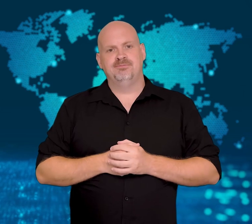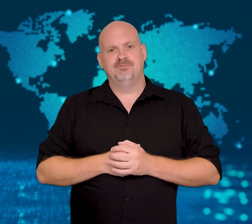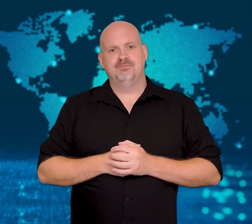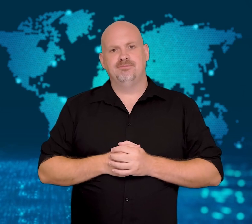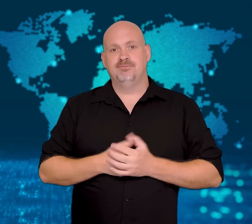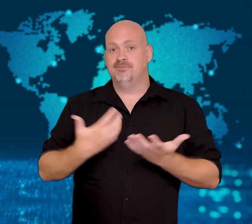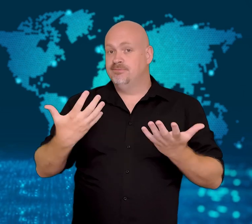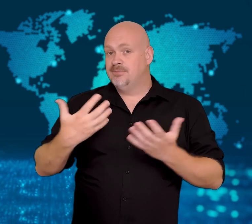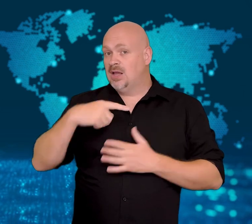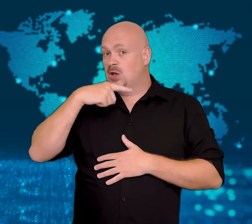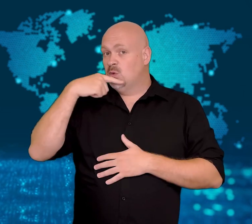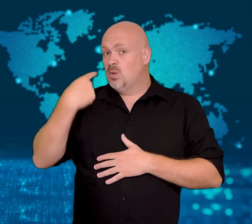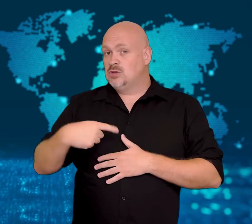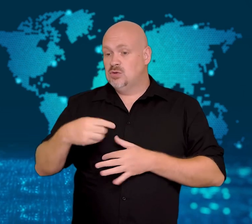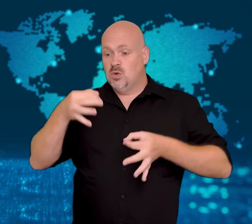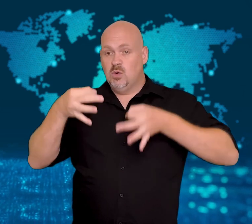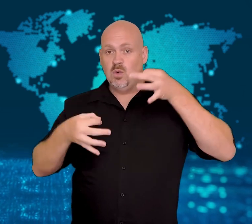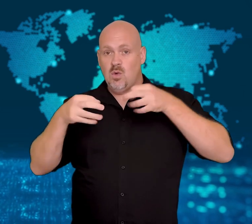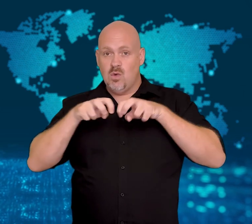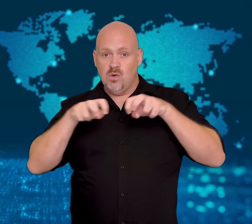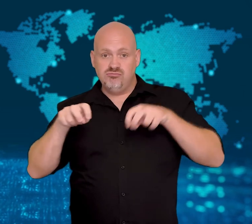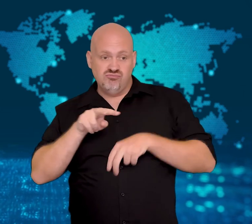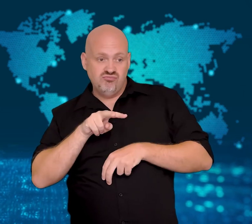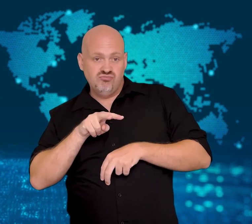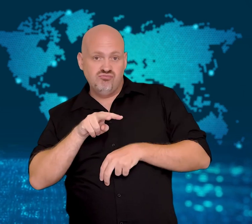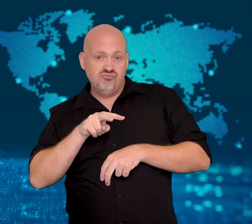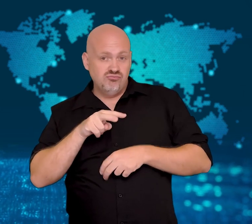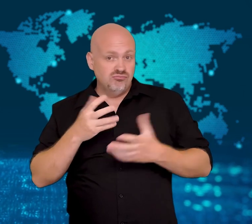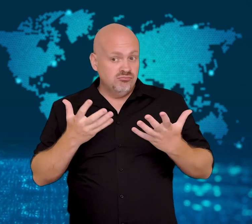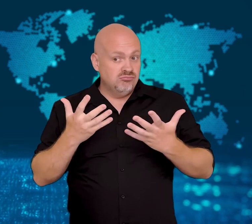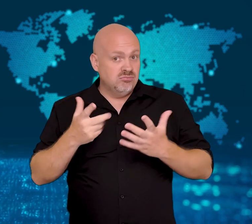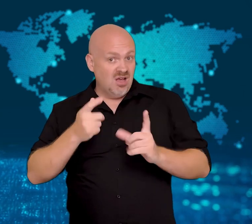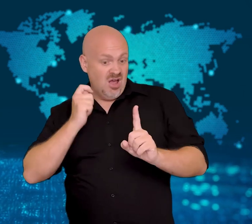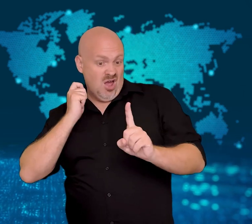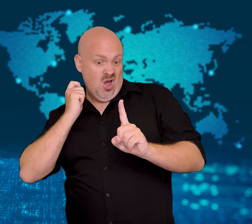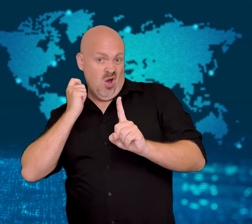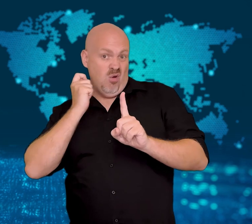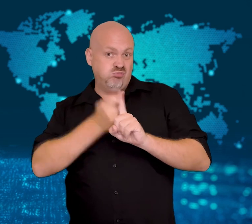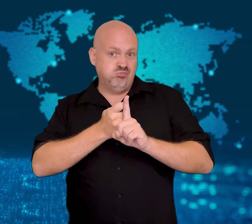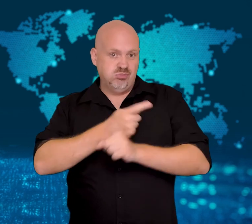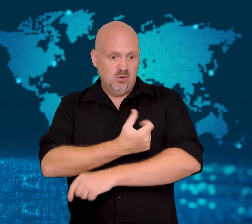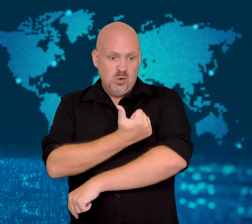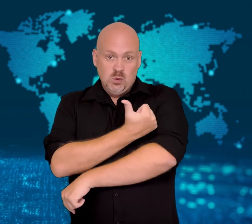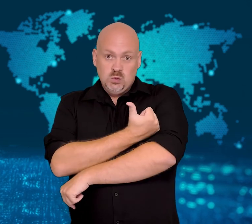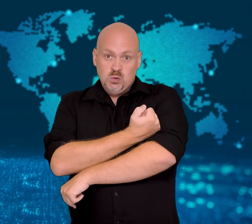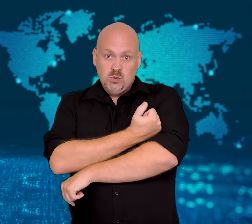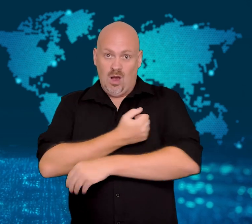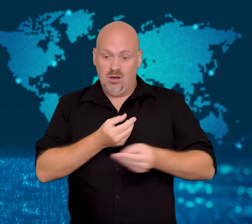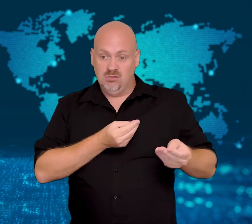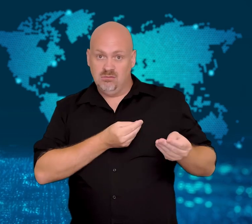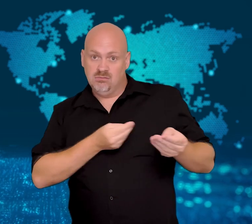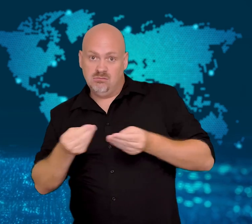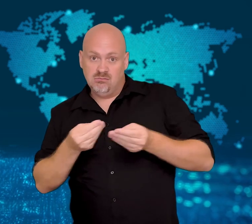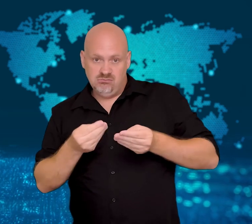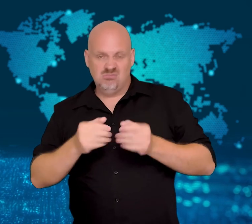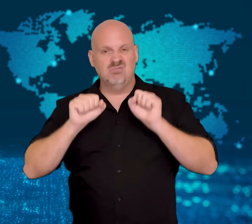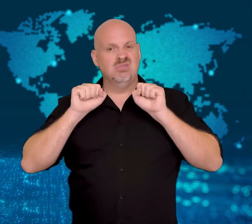If the Russian court convicted her of transporting drugs,